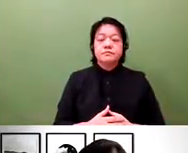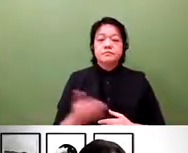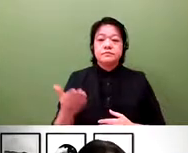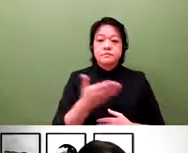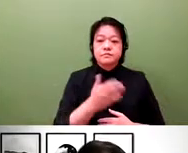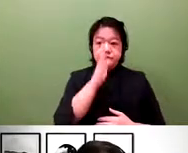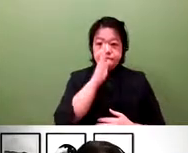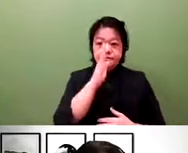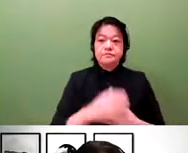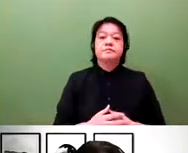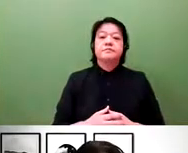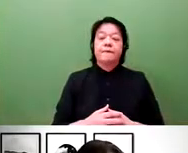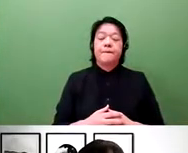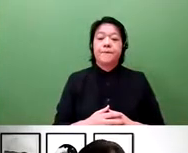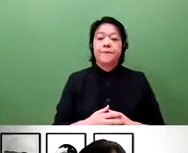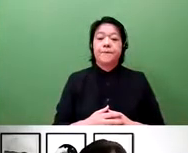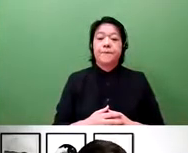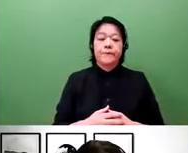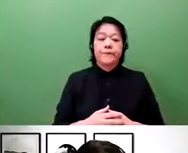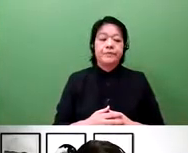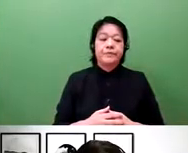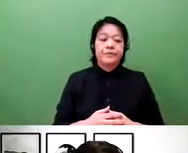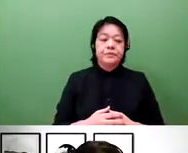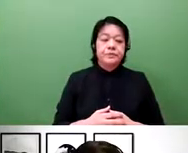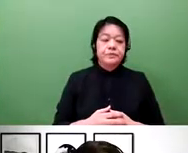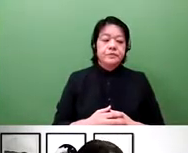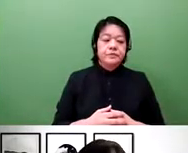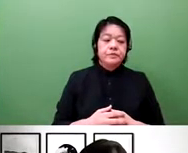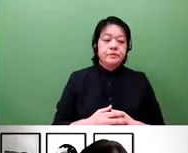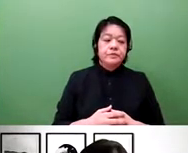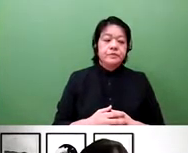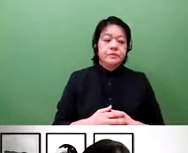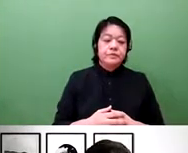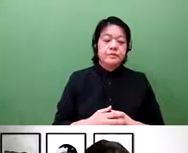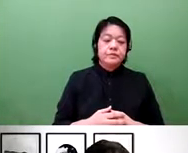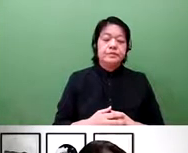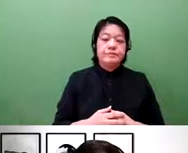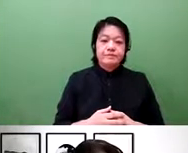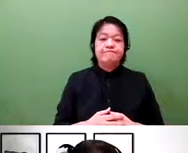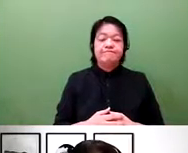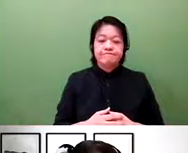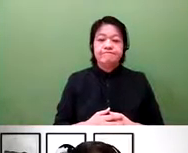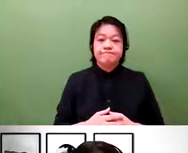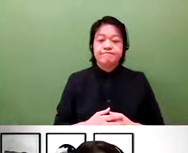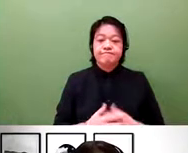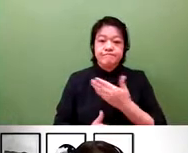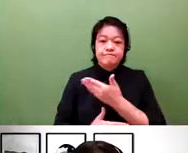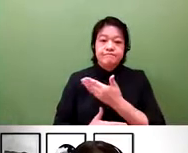Please, I'd like to move on, and please present the next slide.